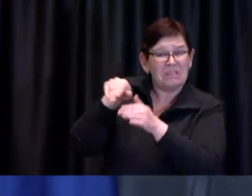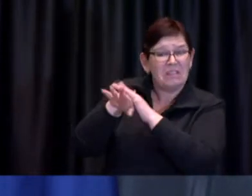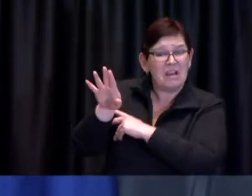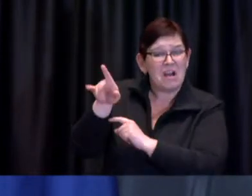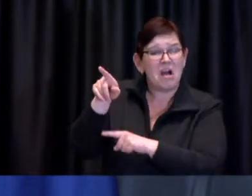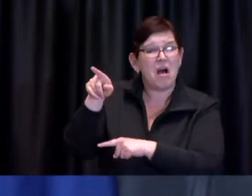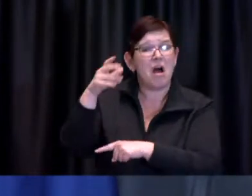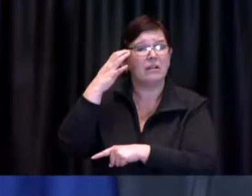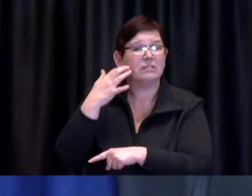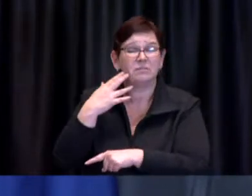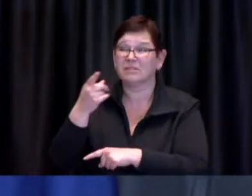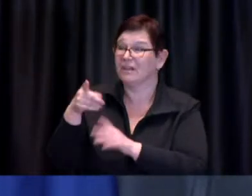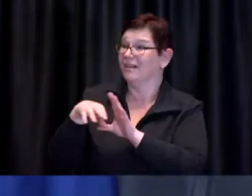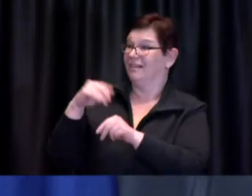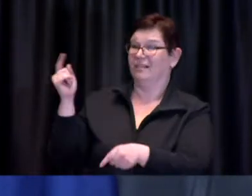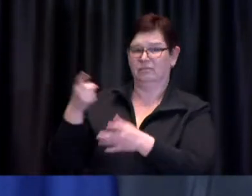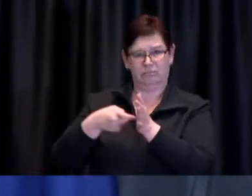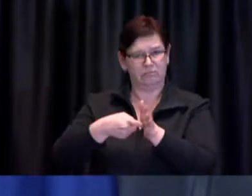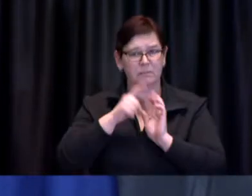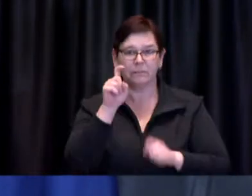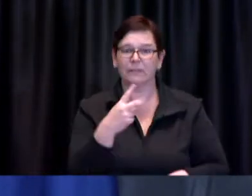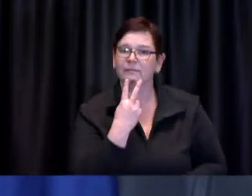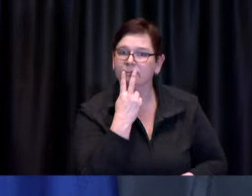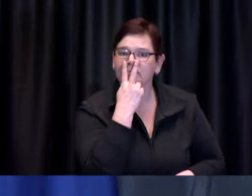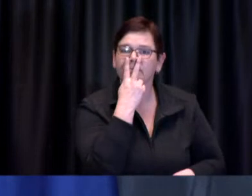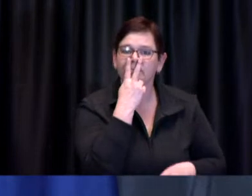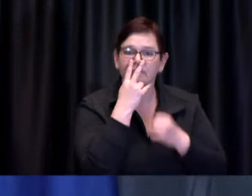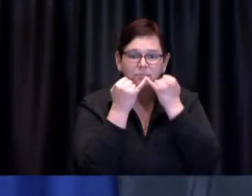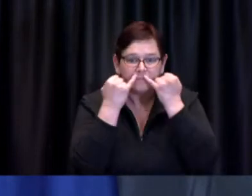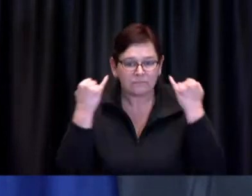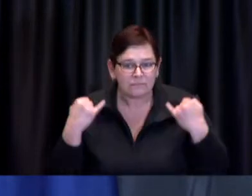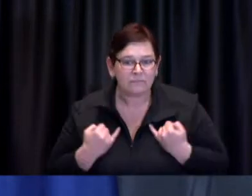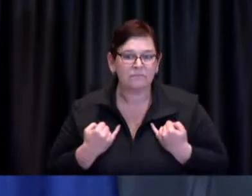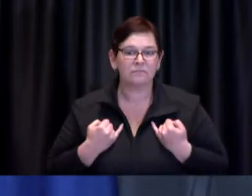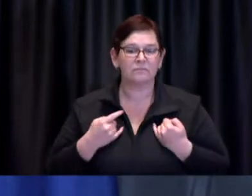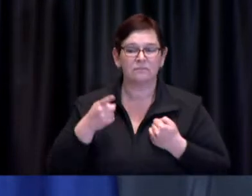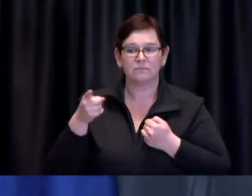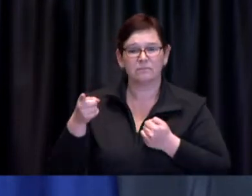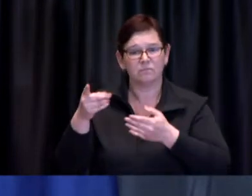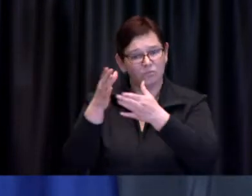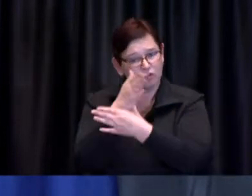because of about with COVID-19 and he told the story of being put into intensive care and that as